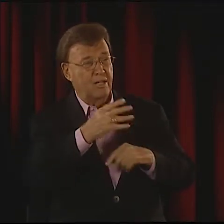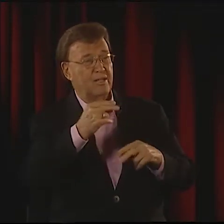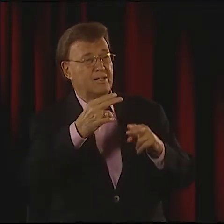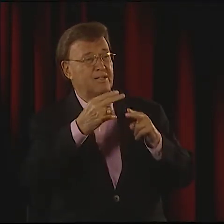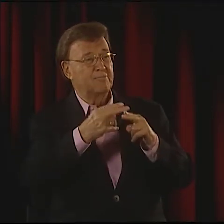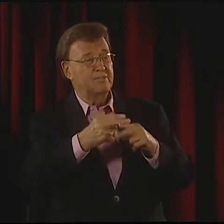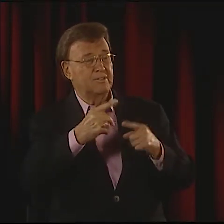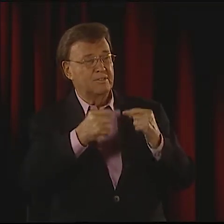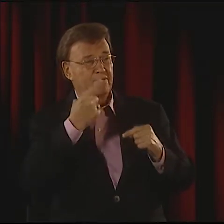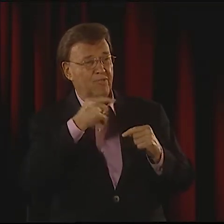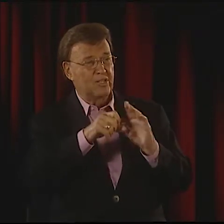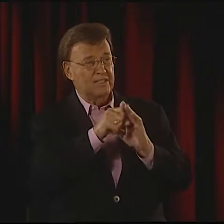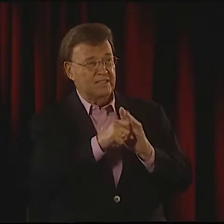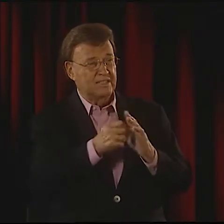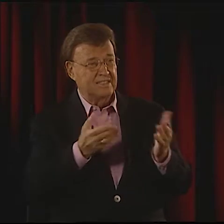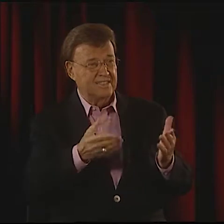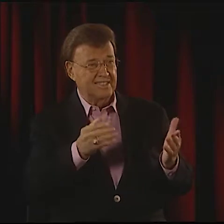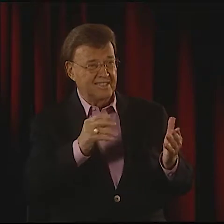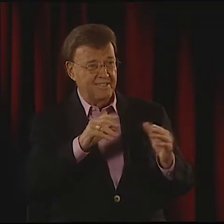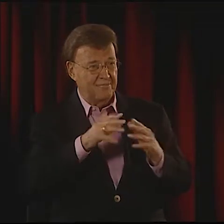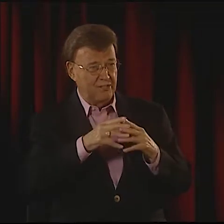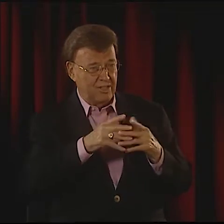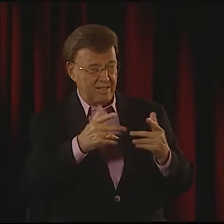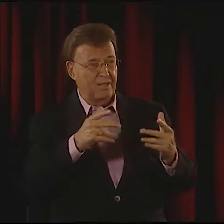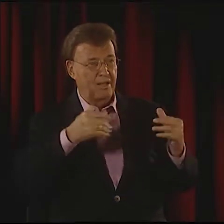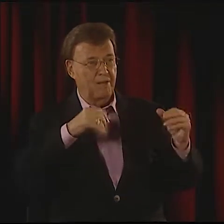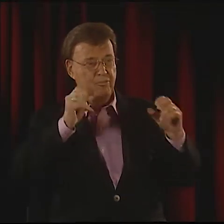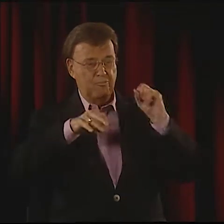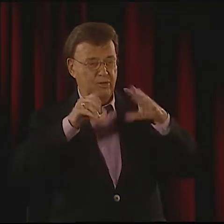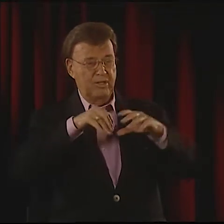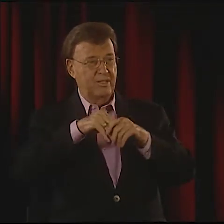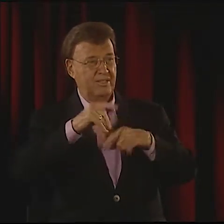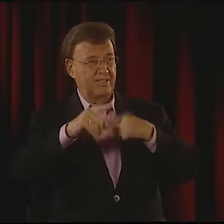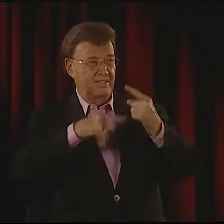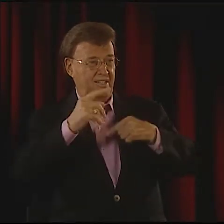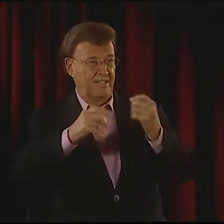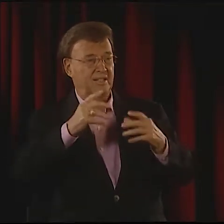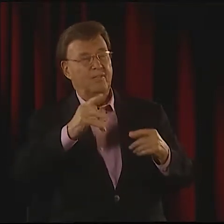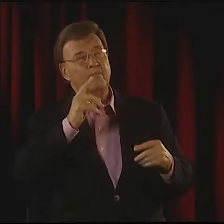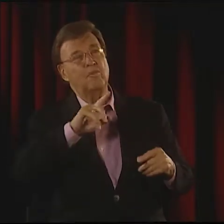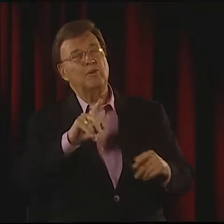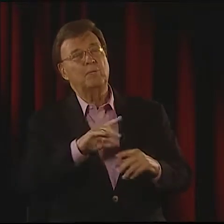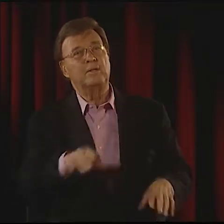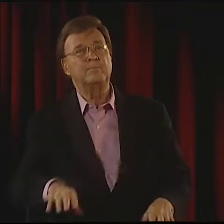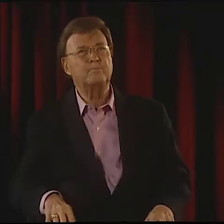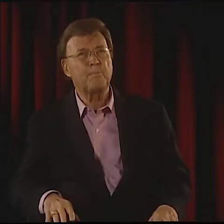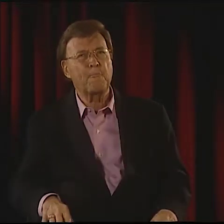OH, IT'S THE NAMES OF COUNTRIES AND STATES, CITY SIGNS HERE IN AMERICA.